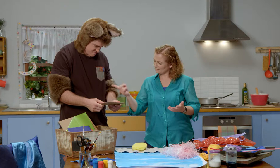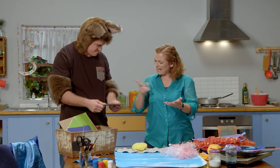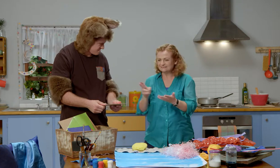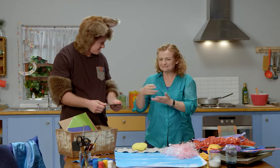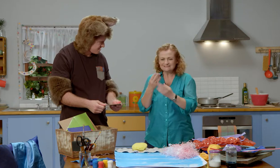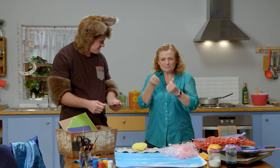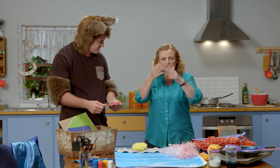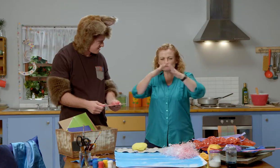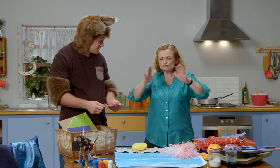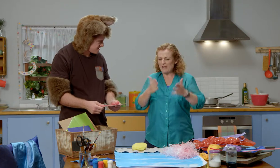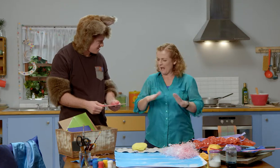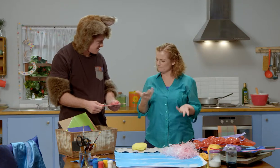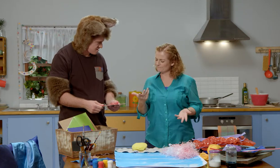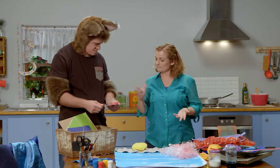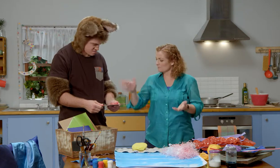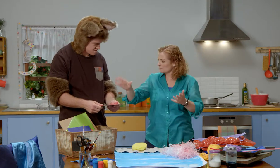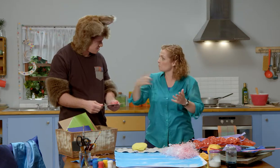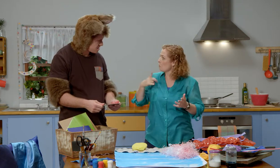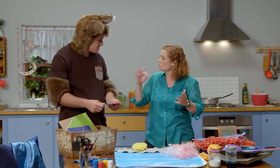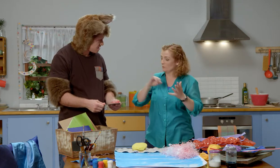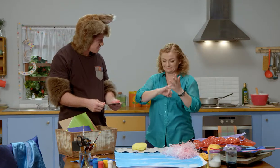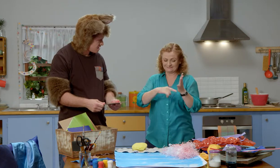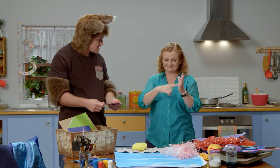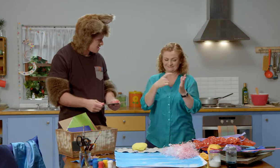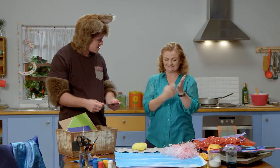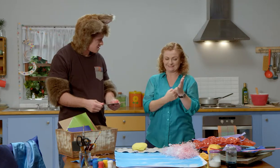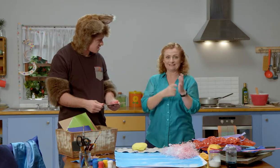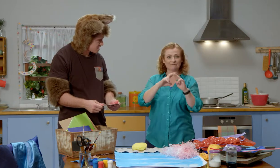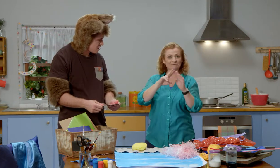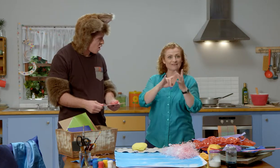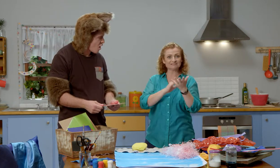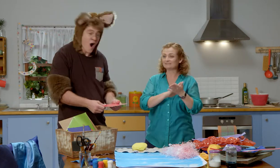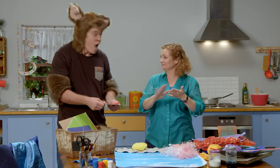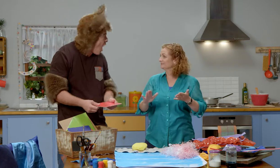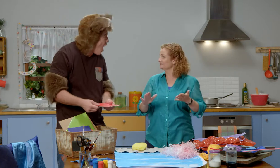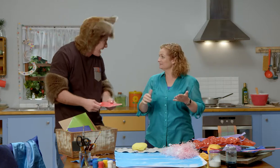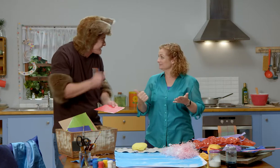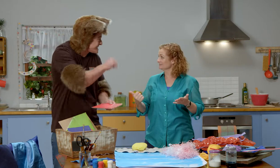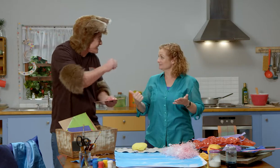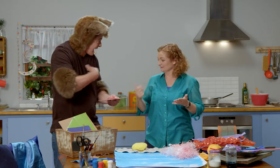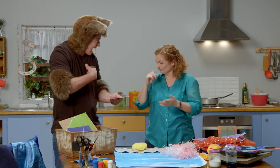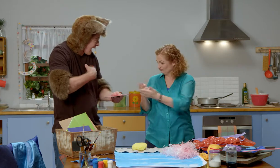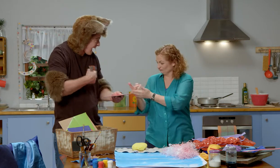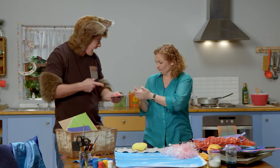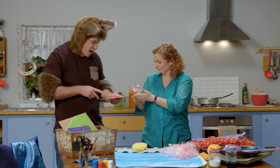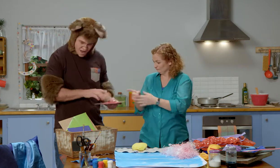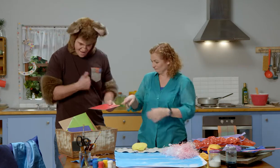Why don't we cut a shape out of it? I know, why don’t we make a starfish? Yeah! Good idea.